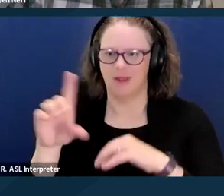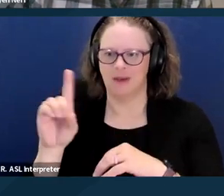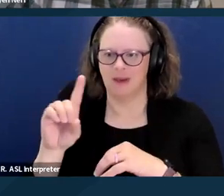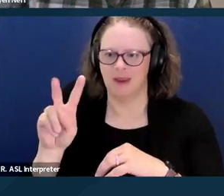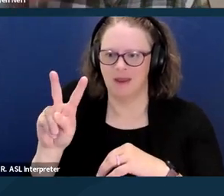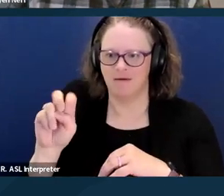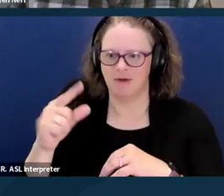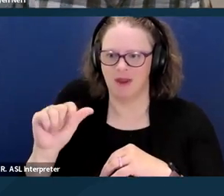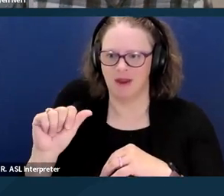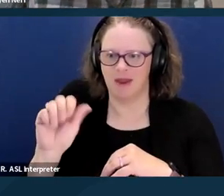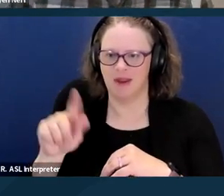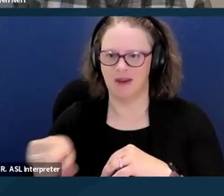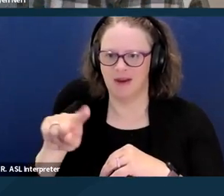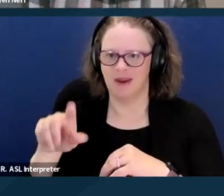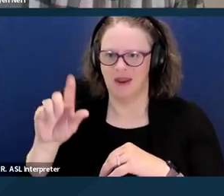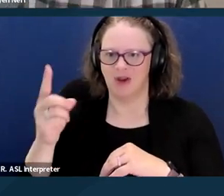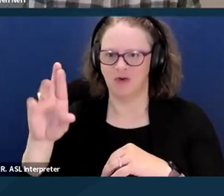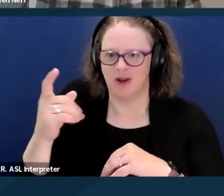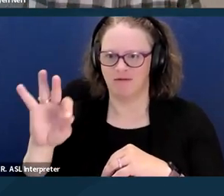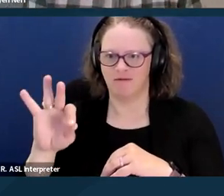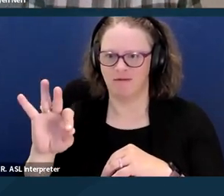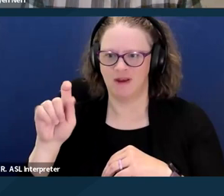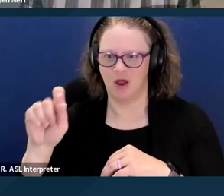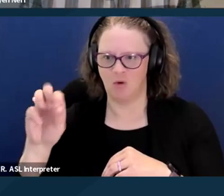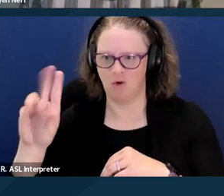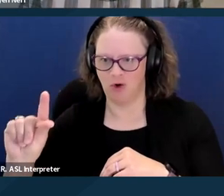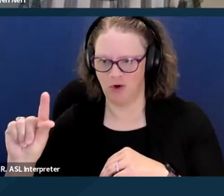And that was the last statistical thing, and then we can move into the substance of the training.